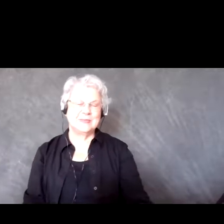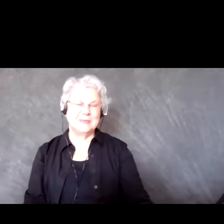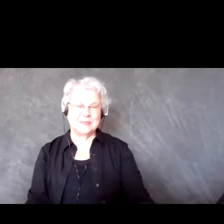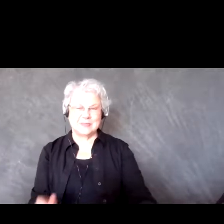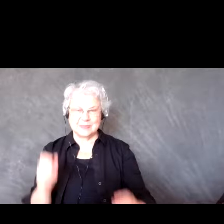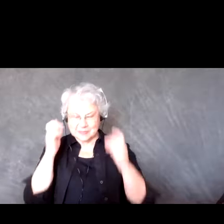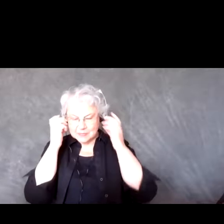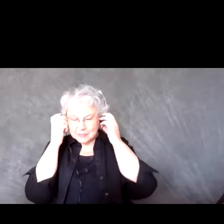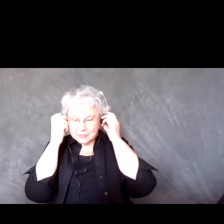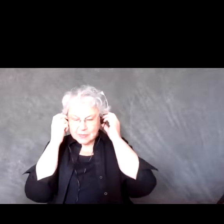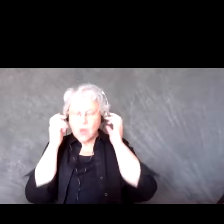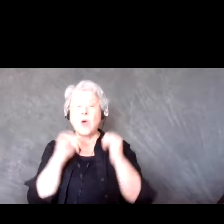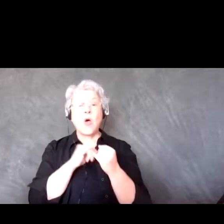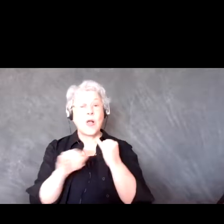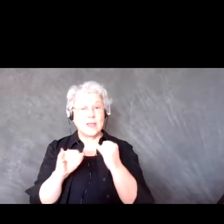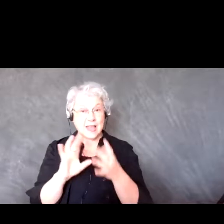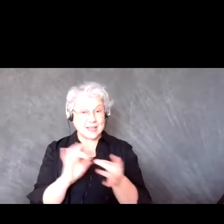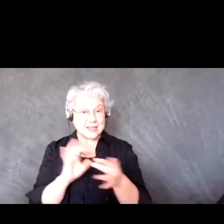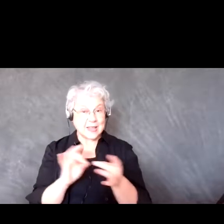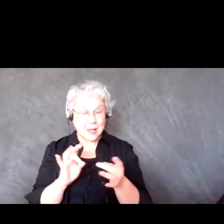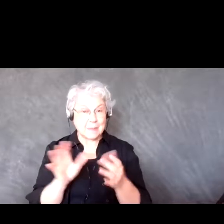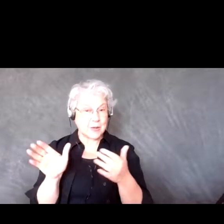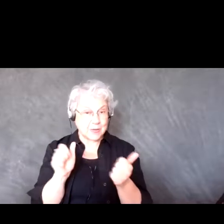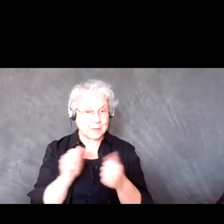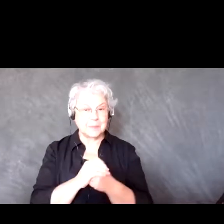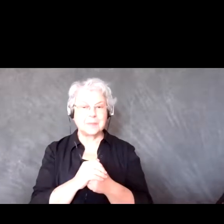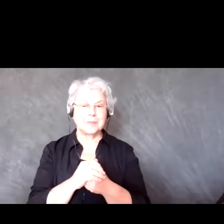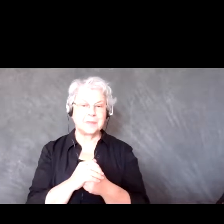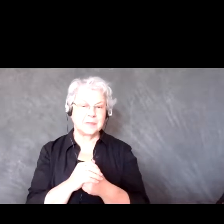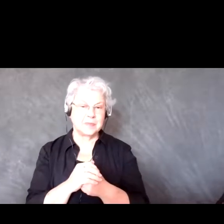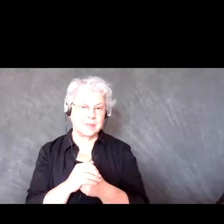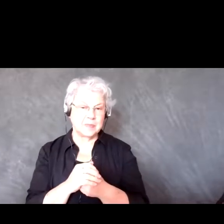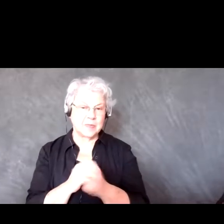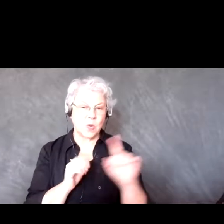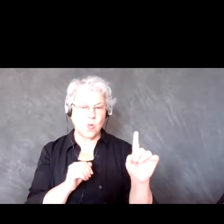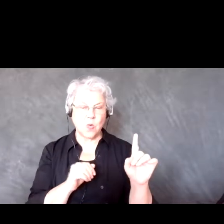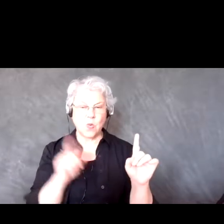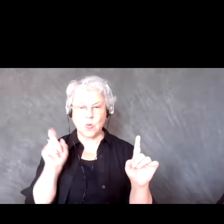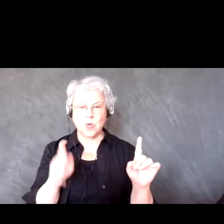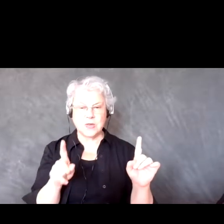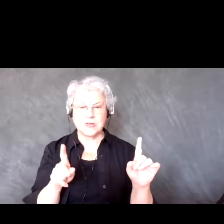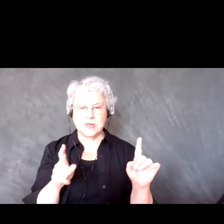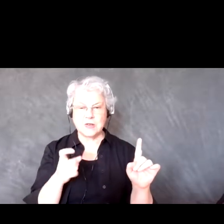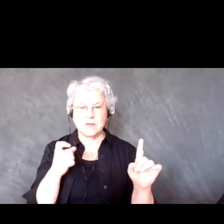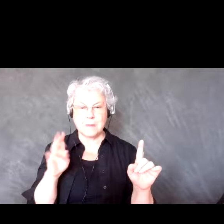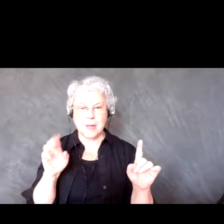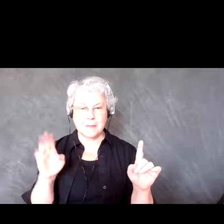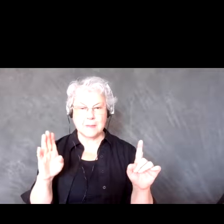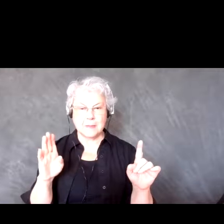One last thing I want to cover really quick is -- Oh, we’ve got another one from Bob. As we slowly